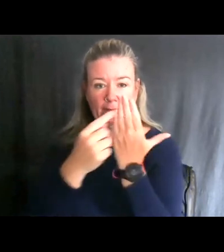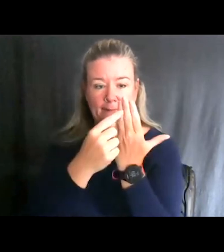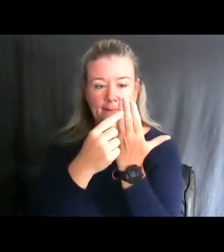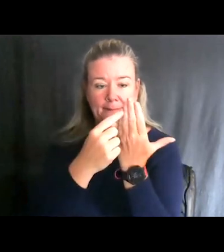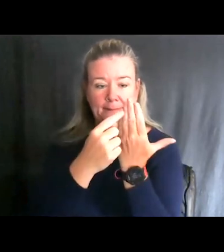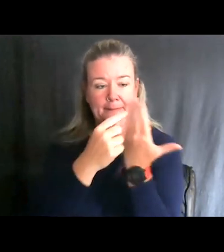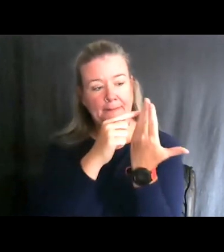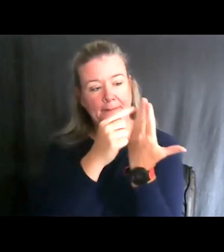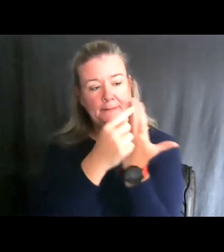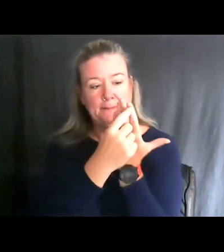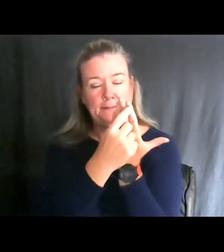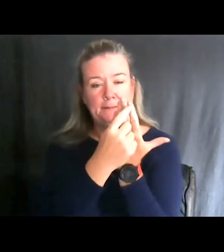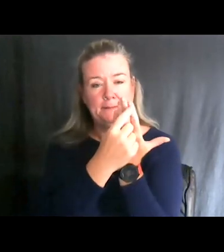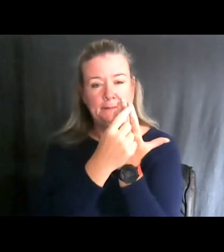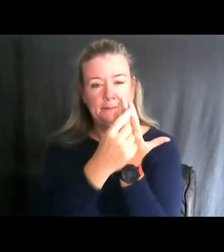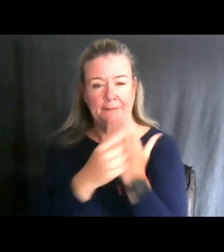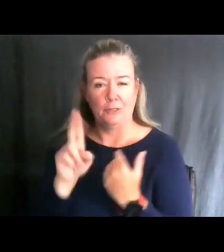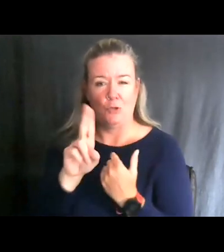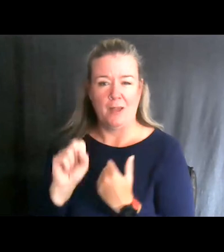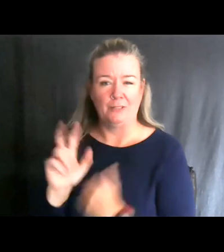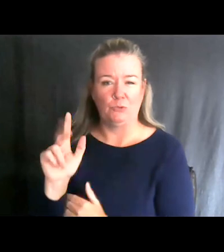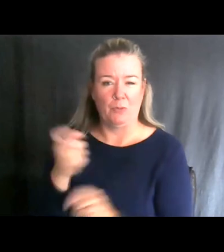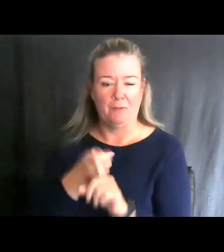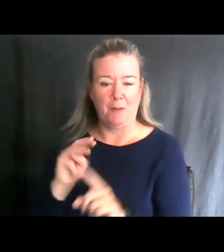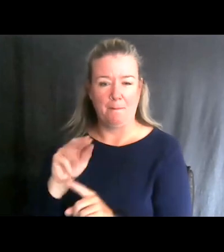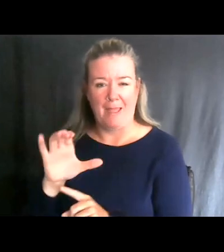just a short ways down the road (US-23) from Mackinaw City.